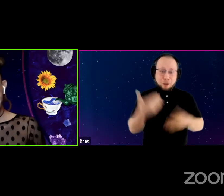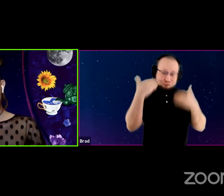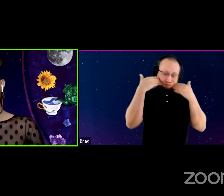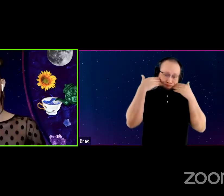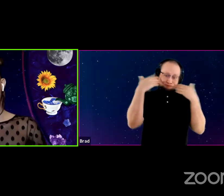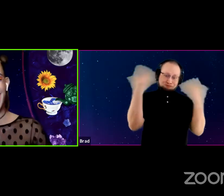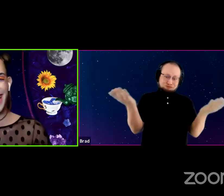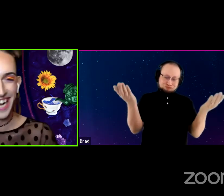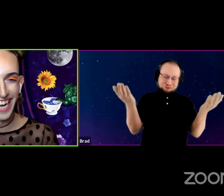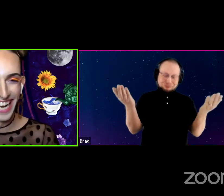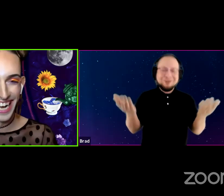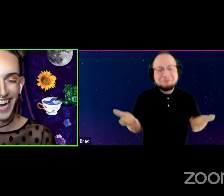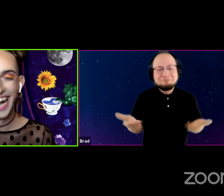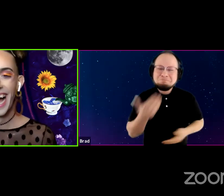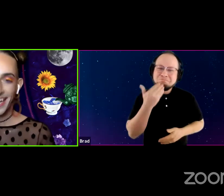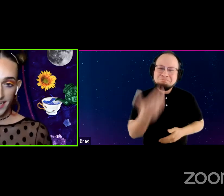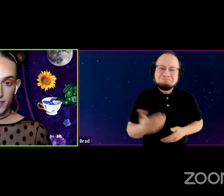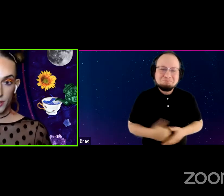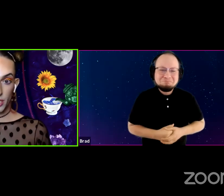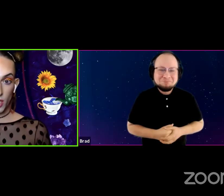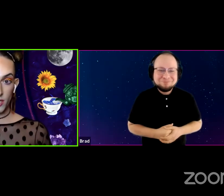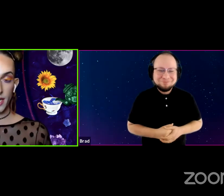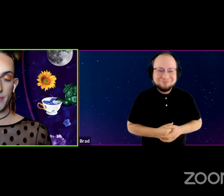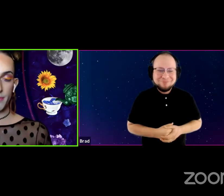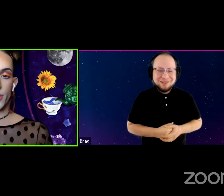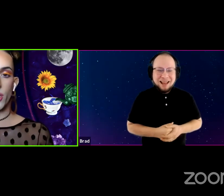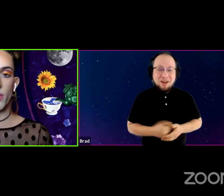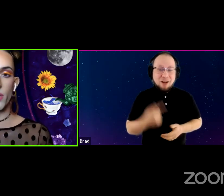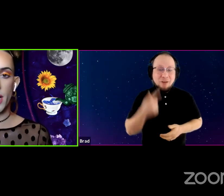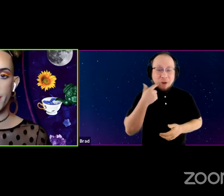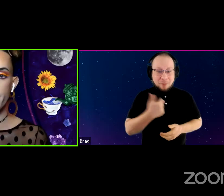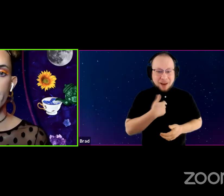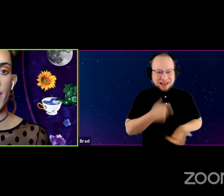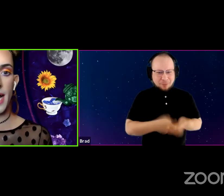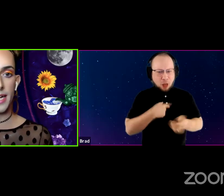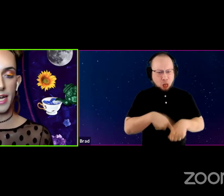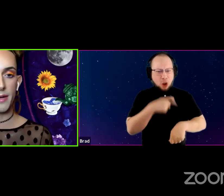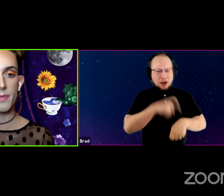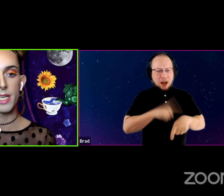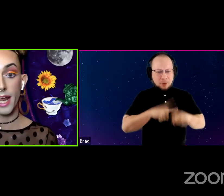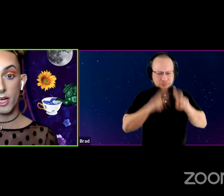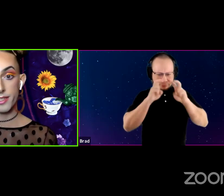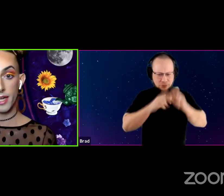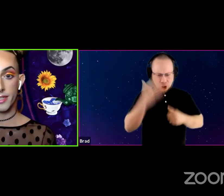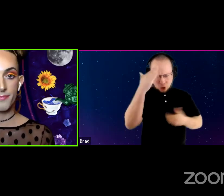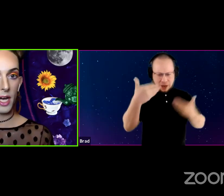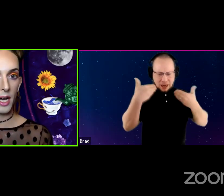(Will giggles) It took me a long time to know that I am an air sign,